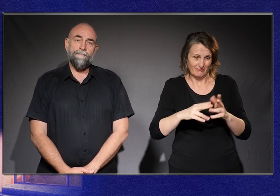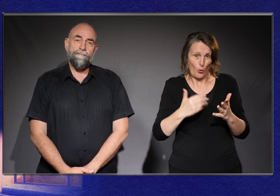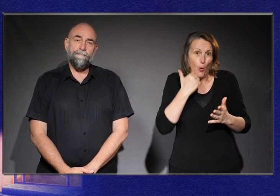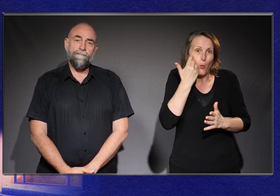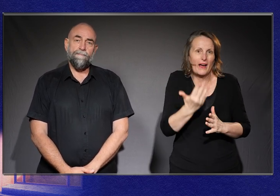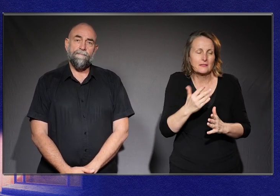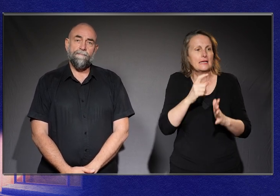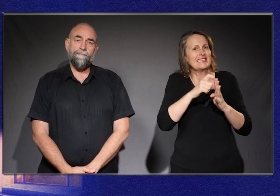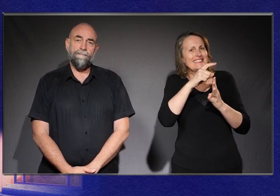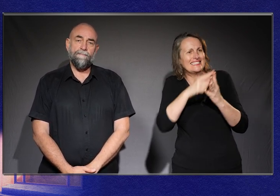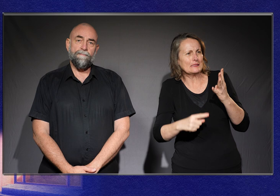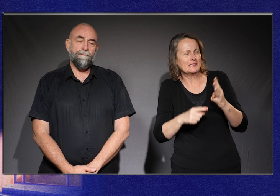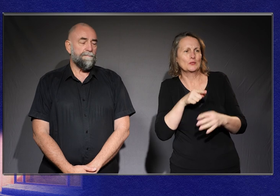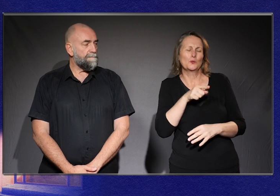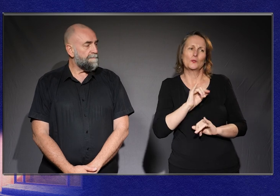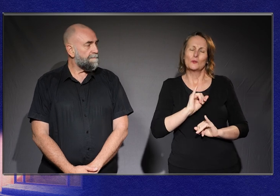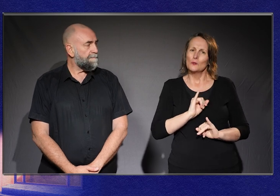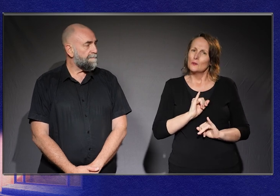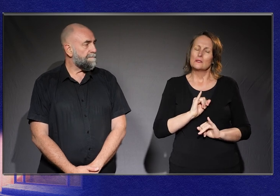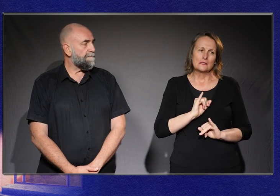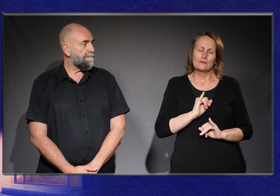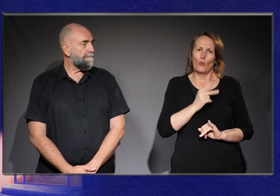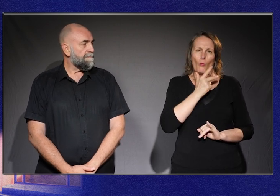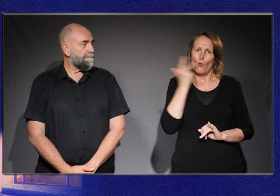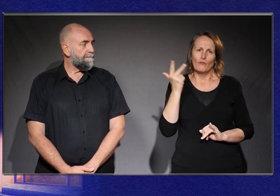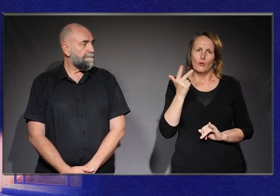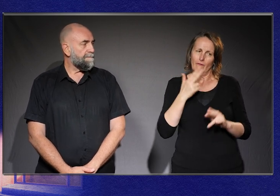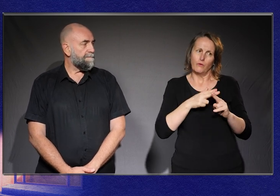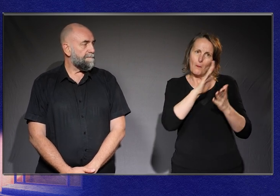that disability was this terrible thing that had befallen them.